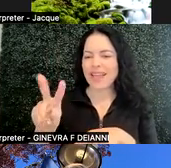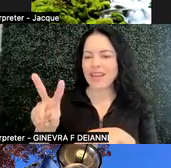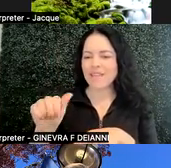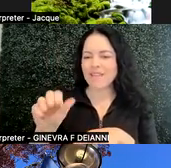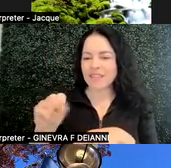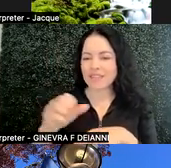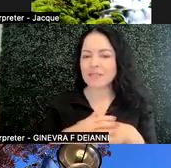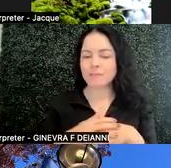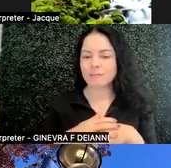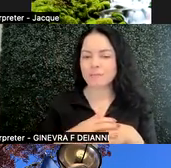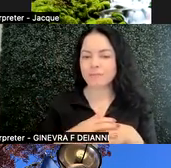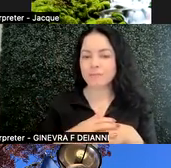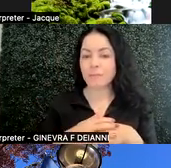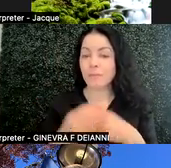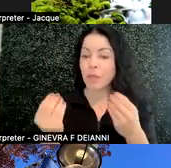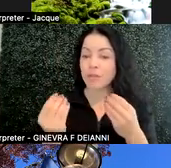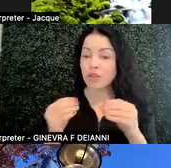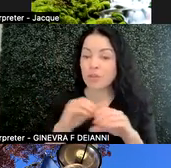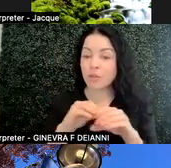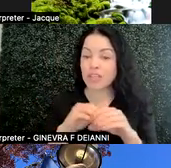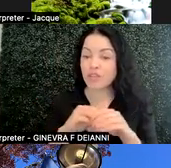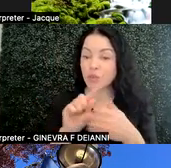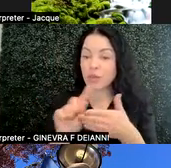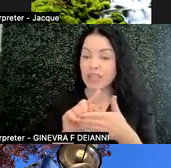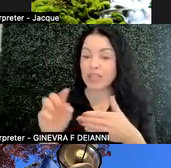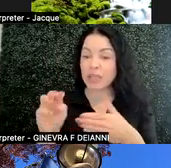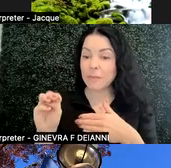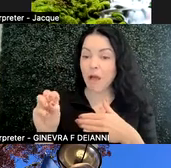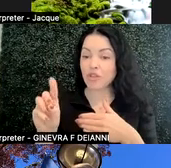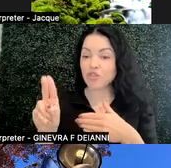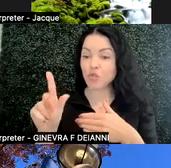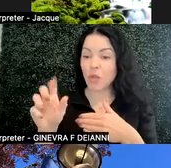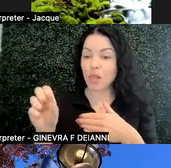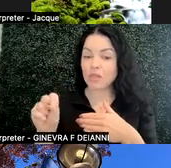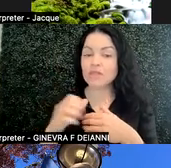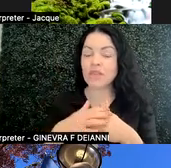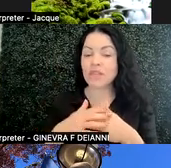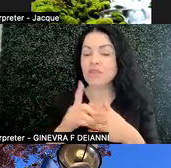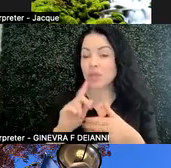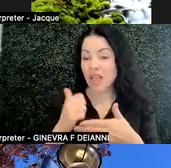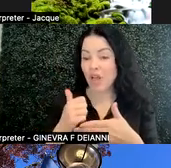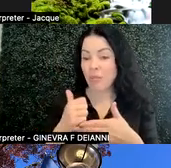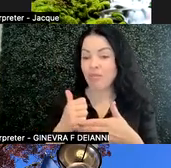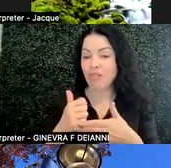Putting your materials into weekly modules is very helpful for students. They can see what they have to do each week.